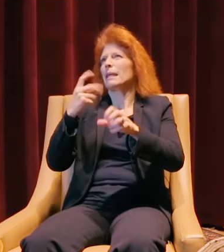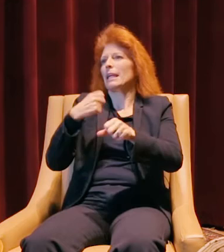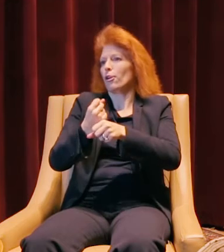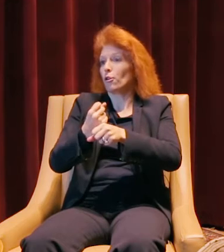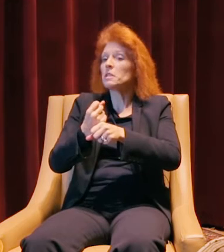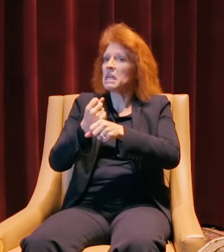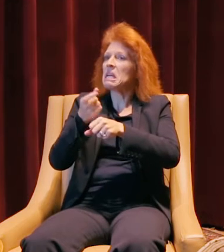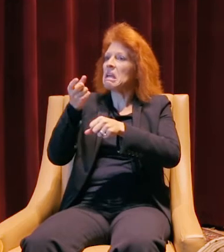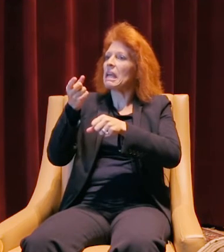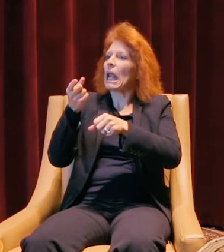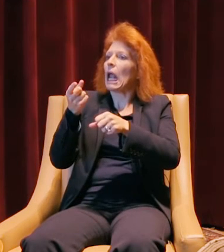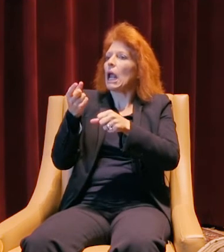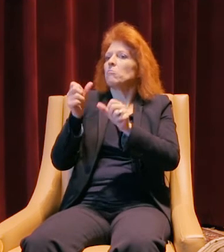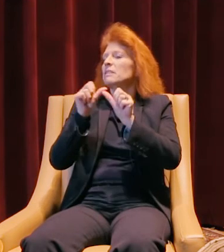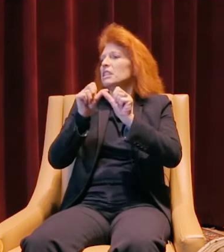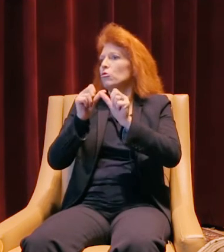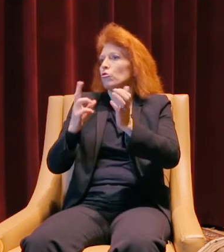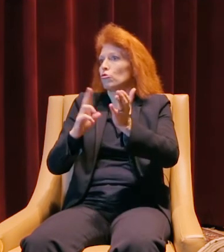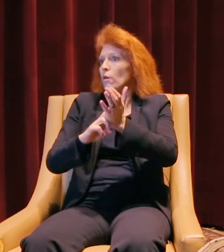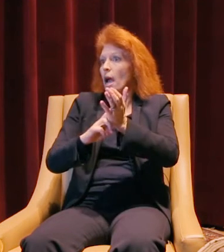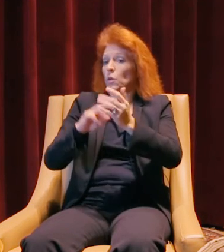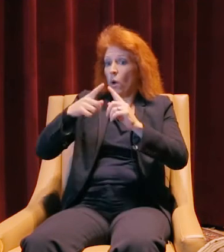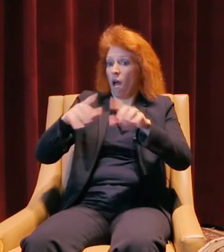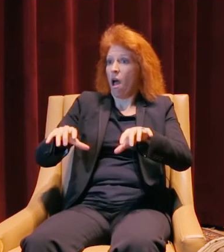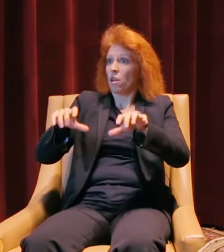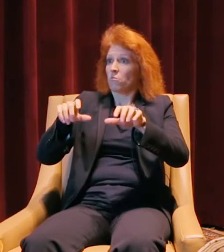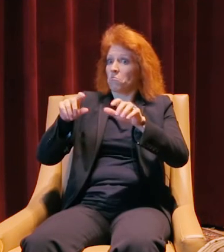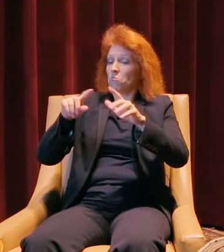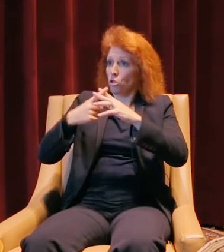to continue contracting, once I started this company.